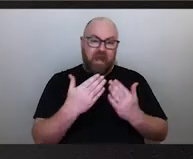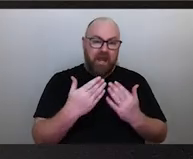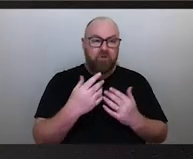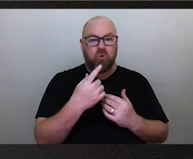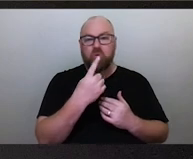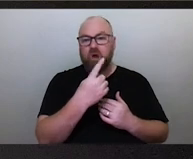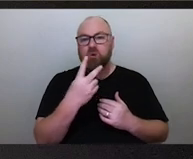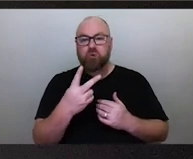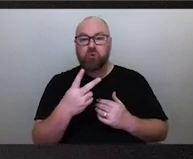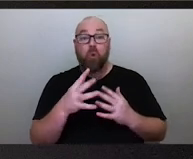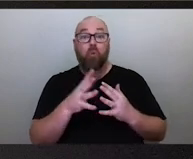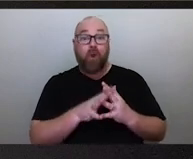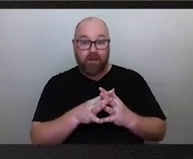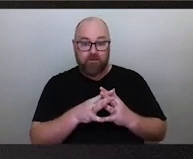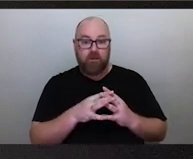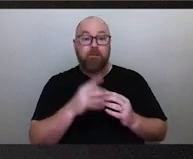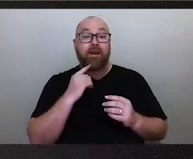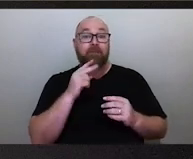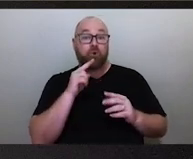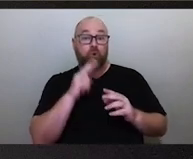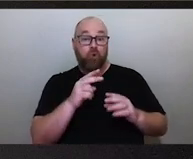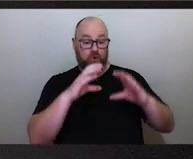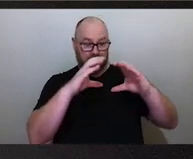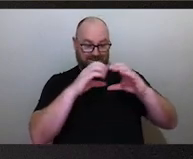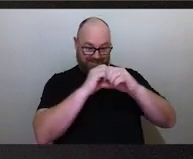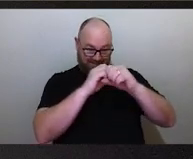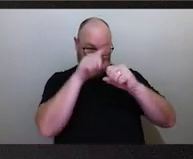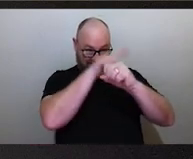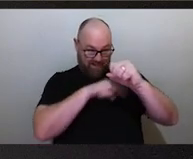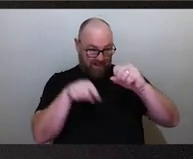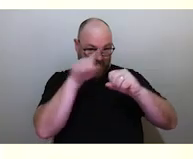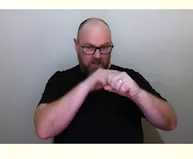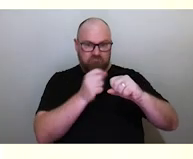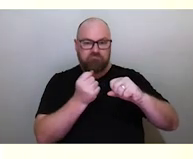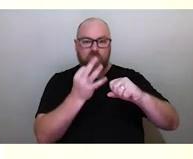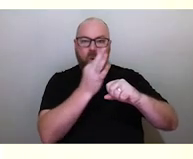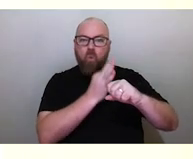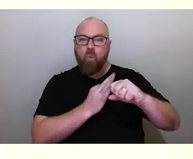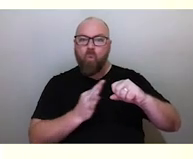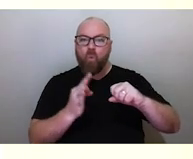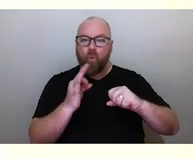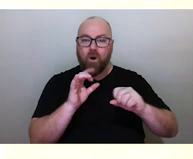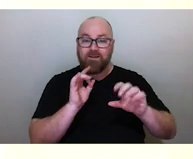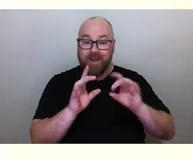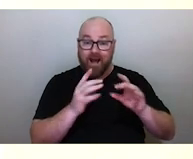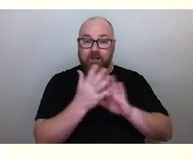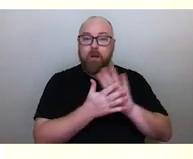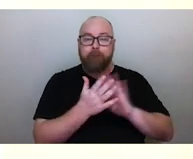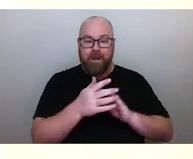but if you look inside, you can't hardly count any stars inside that ring, it means the rain is going to be imminent.